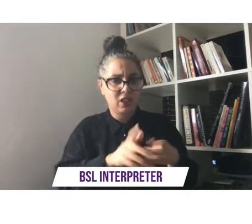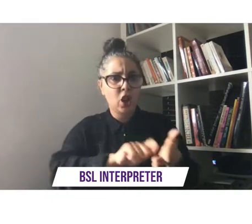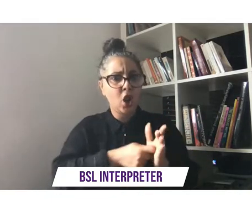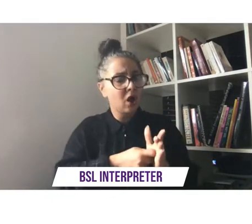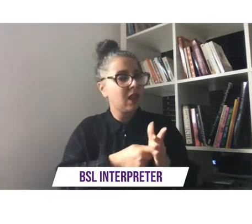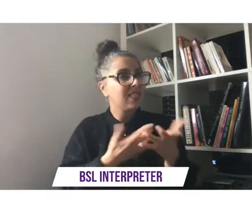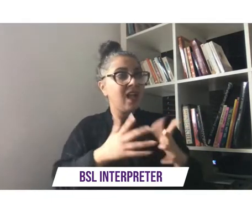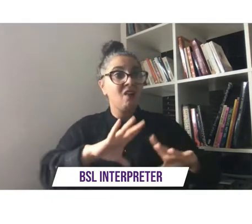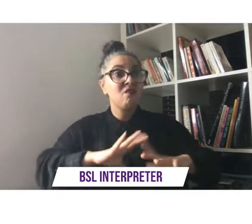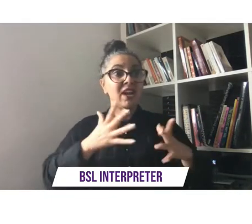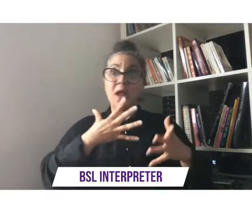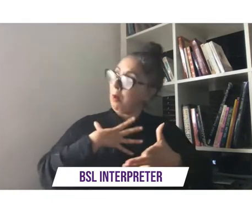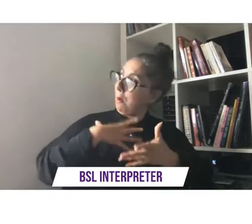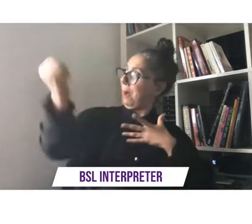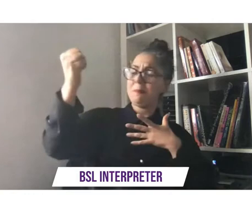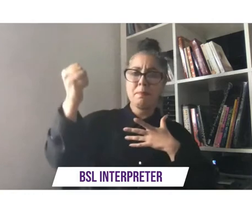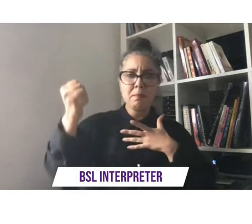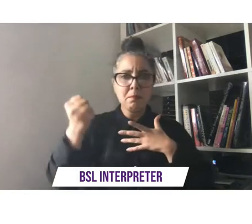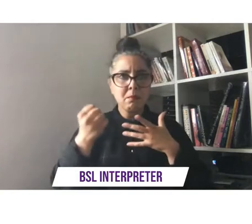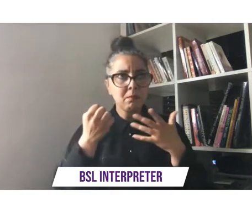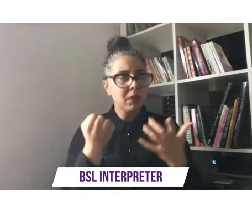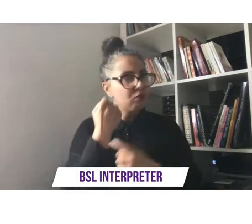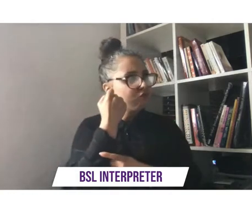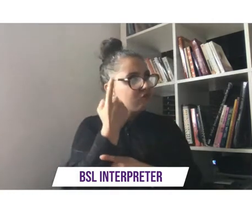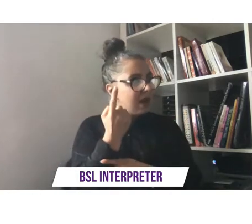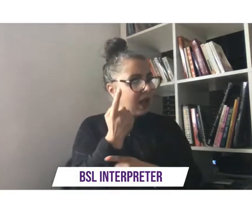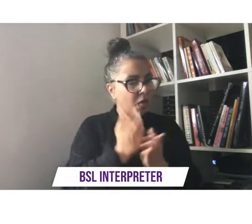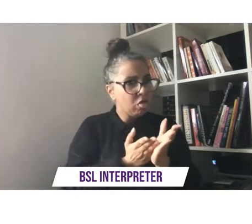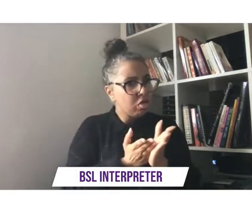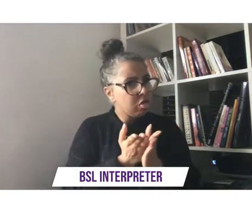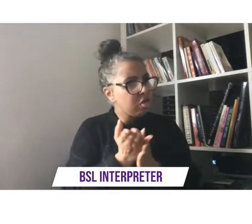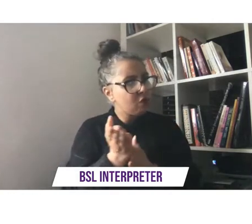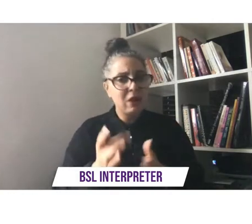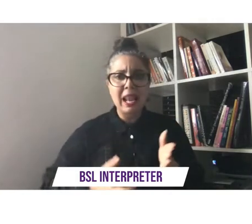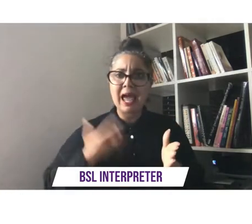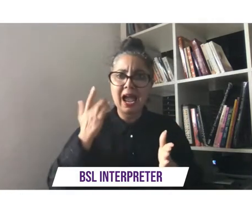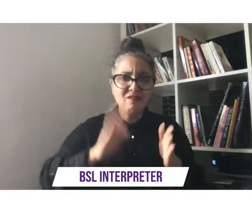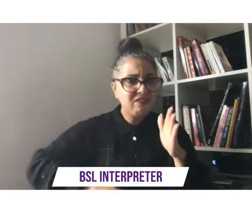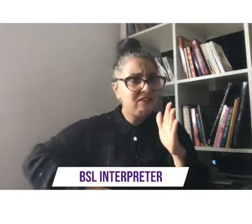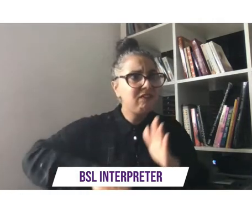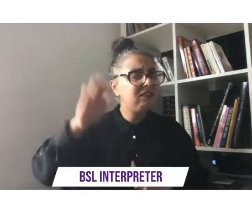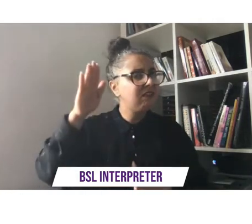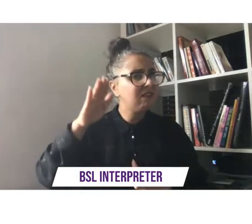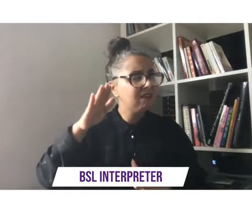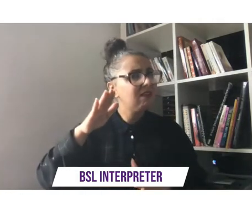but i then realized that my whole life i've sort of uh fought against isolation and being